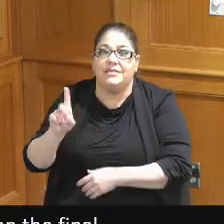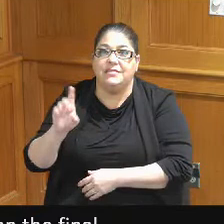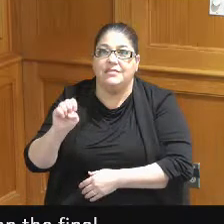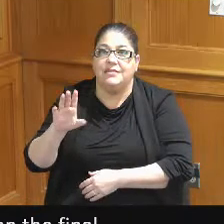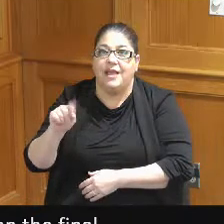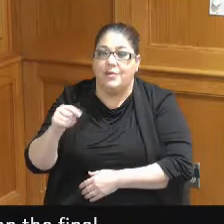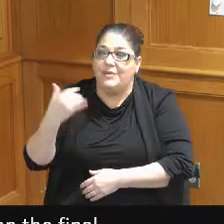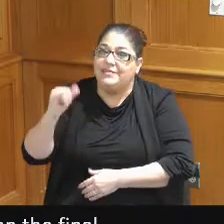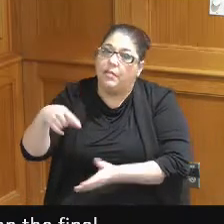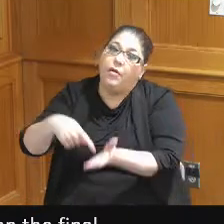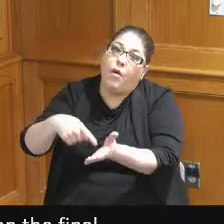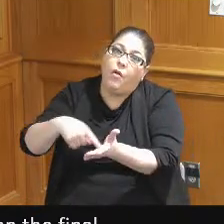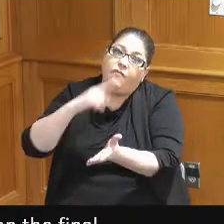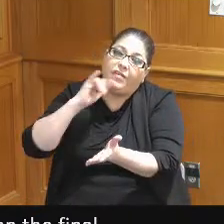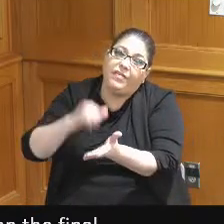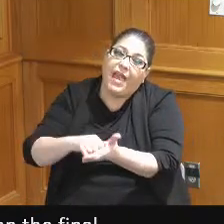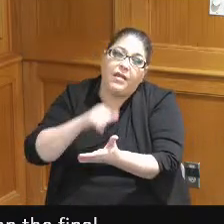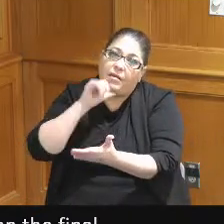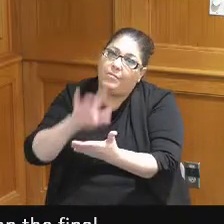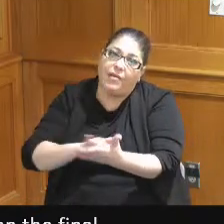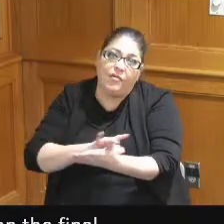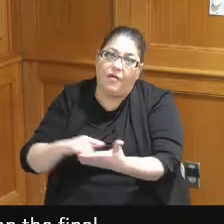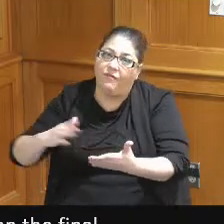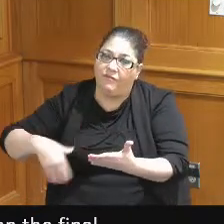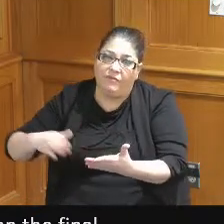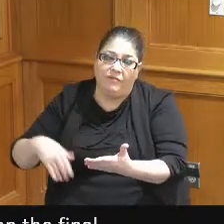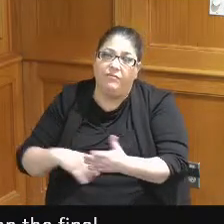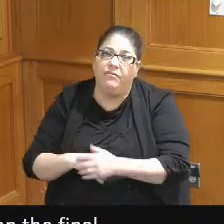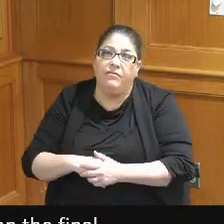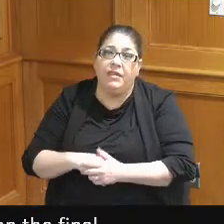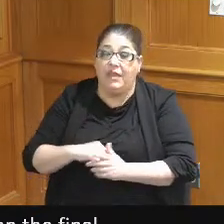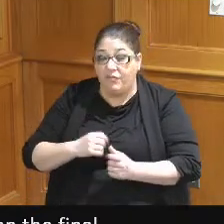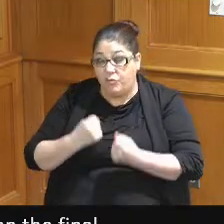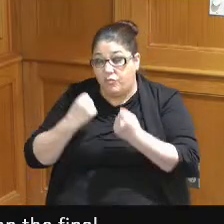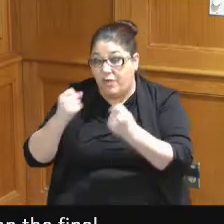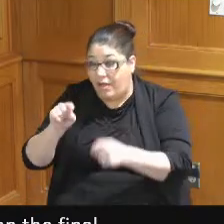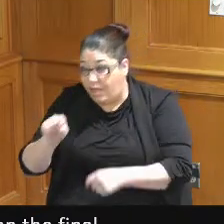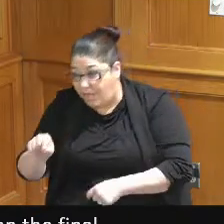in debt it did not get paid off if you ride down there now we don't have nothing but some